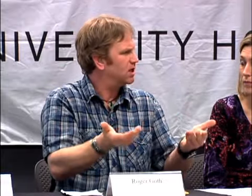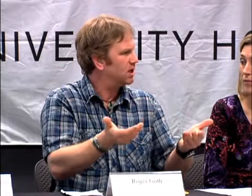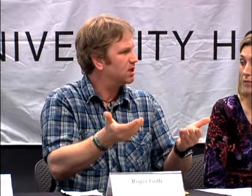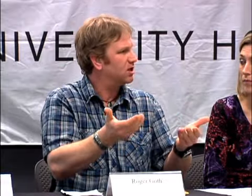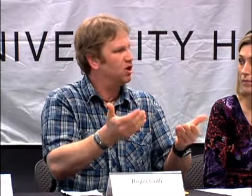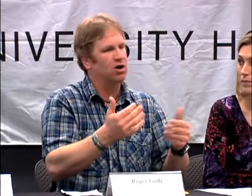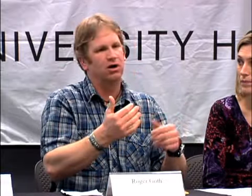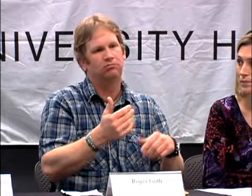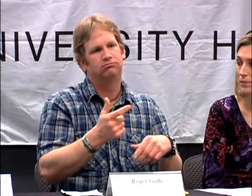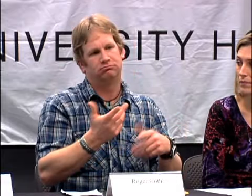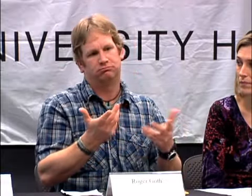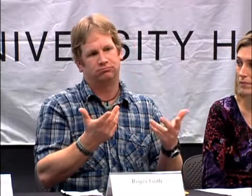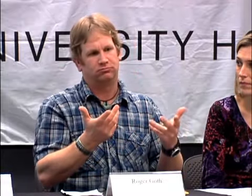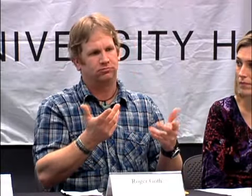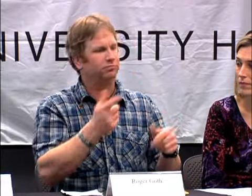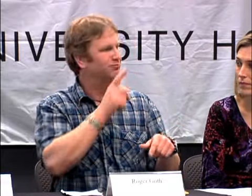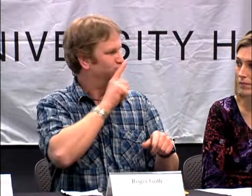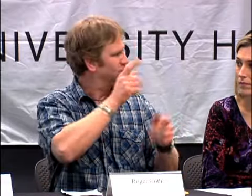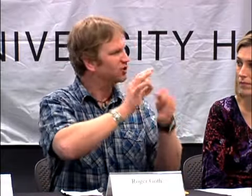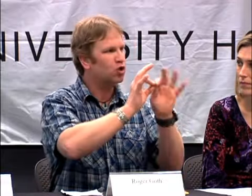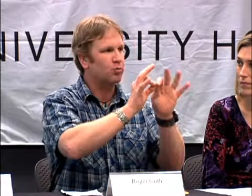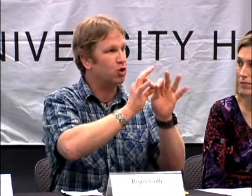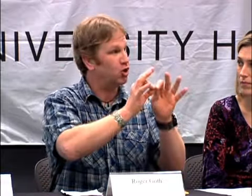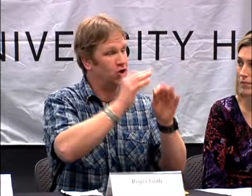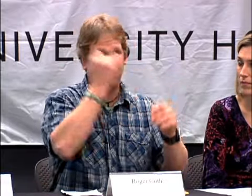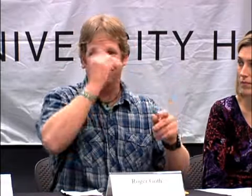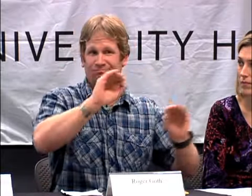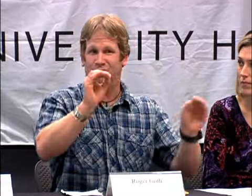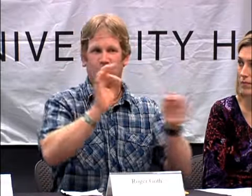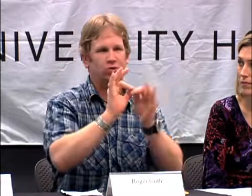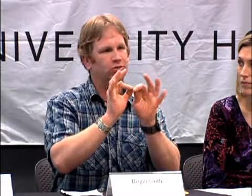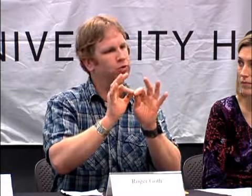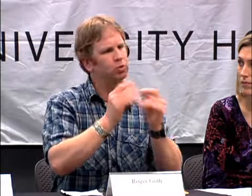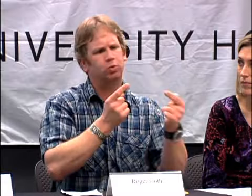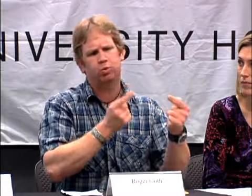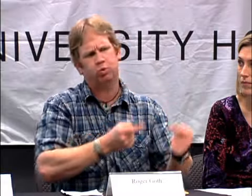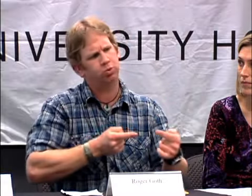AND I CAME HERE TO U OF O AND I GRADUATED FROM U OF O.